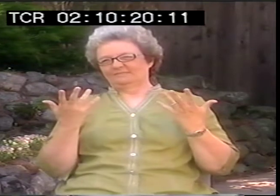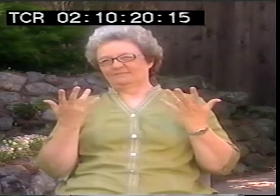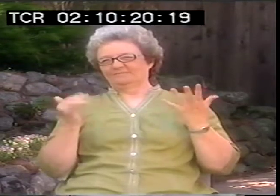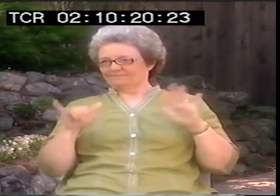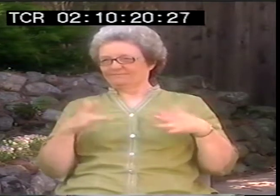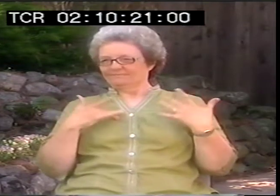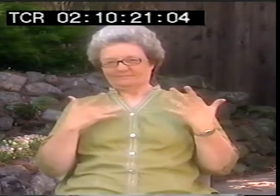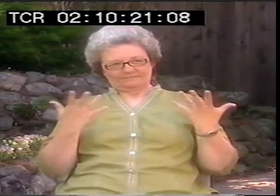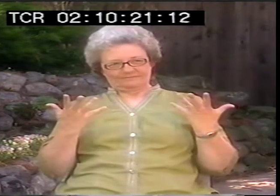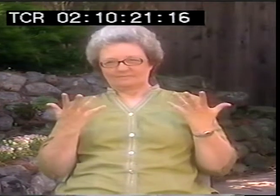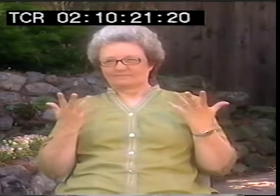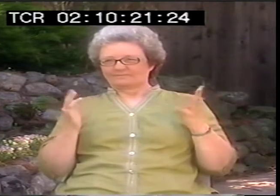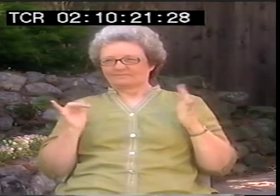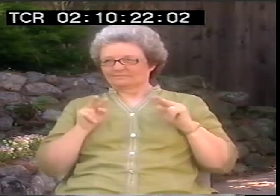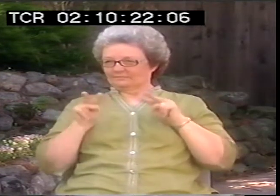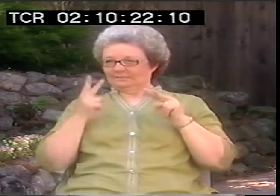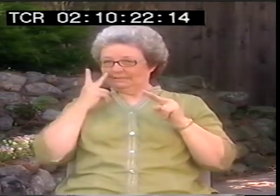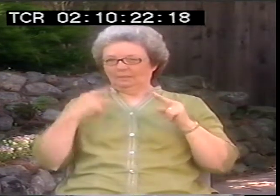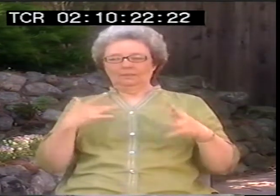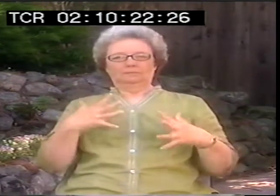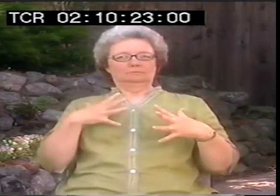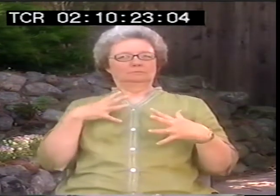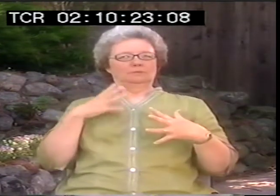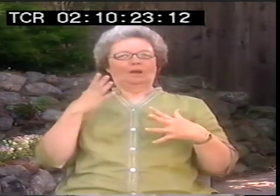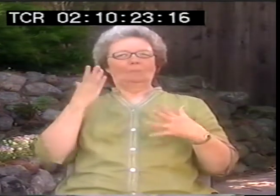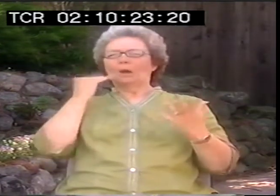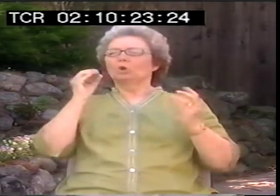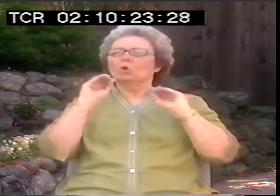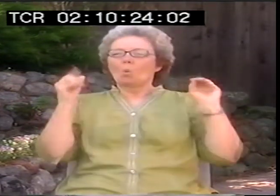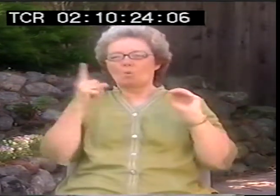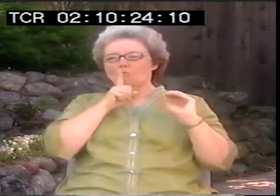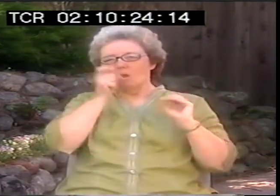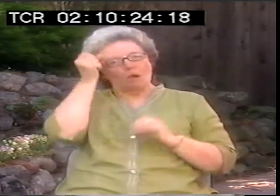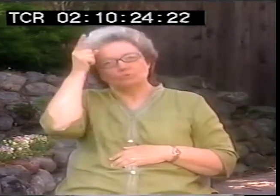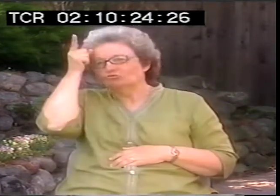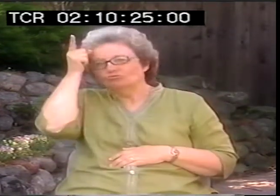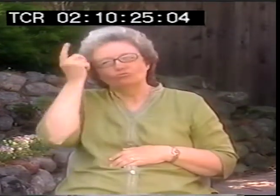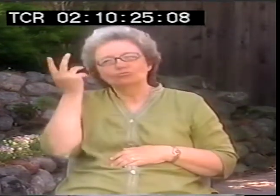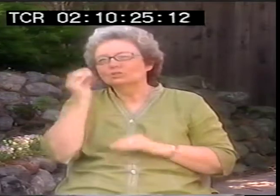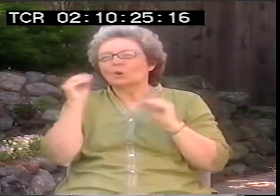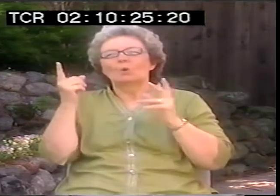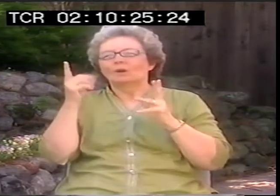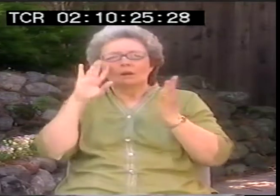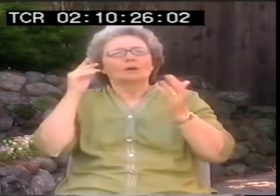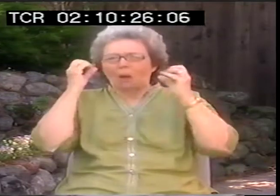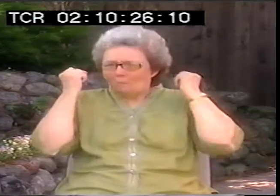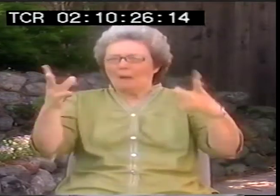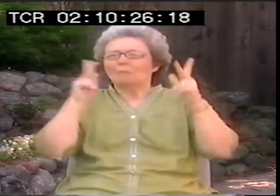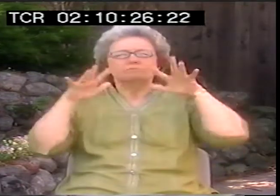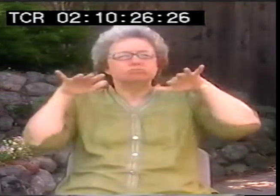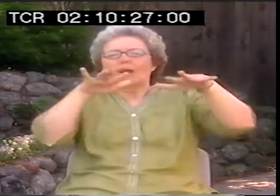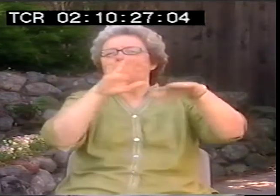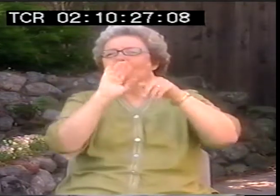I see something because I think that nobody really understands. I mean, there's so many people out there, right? So many folks.